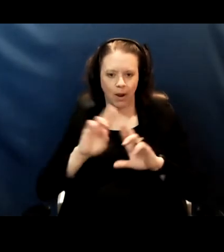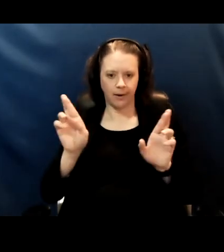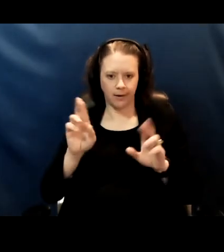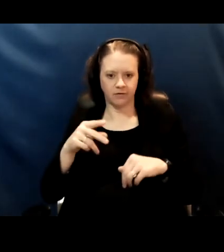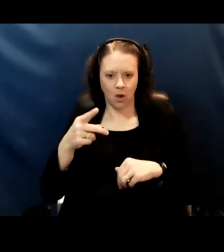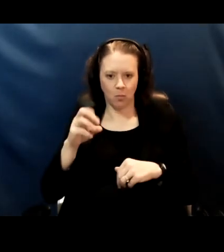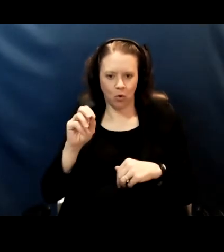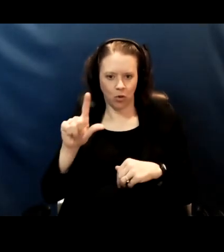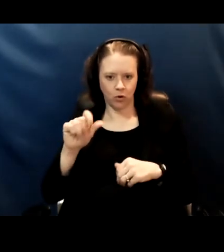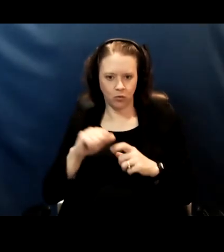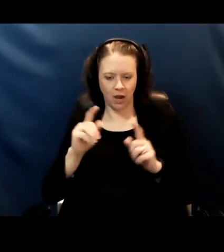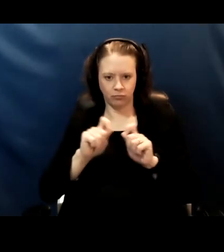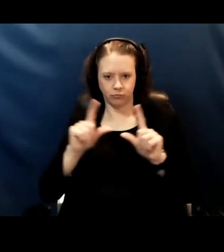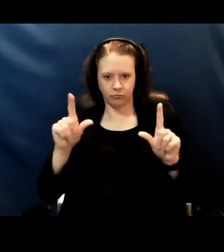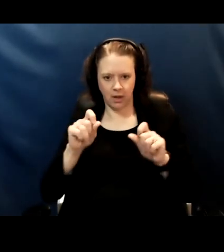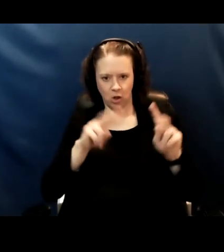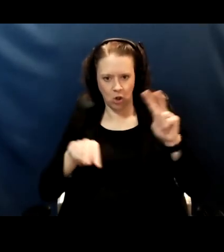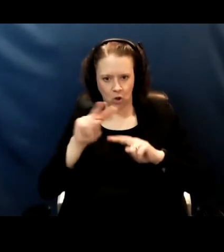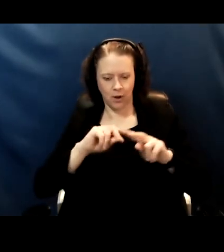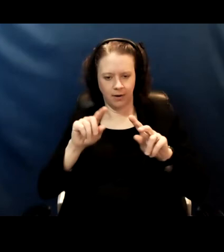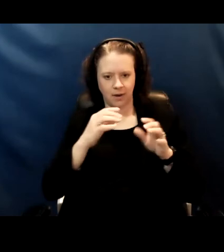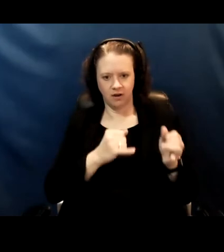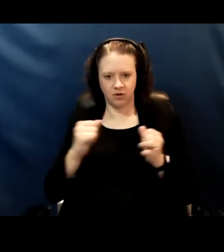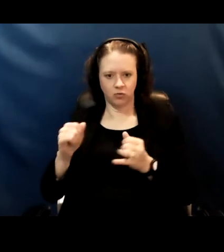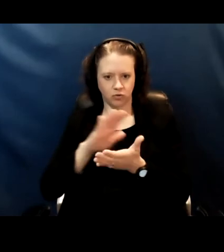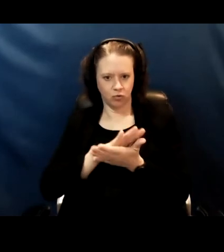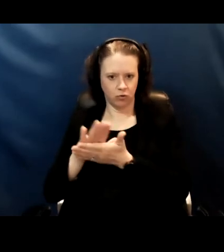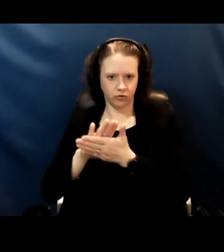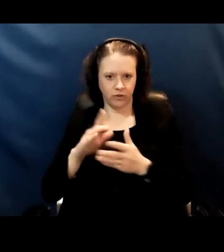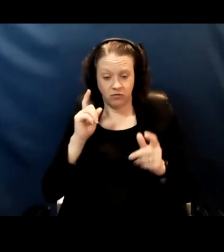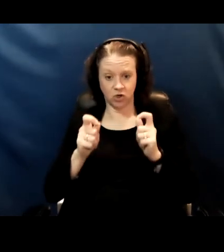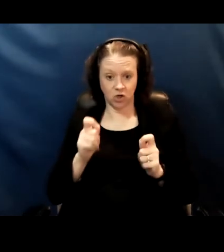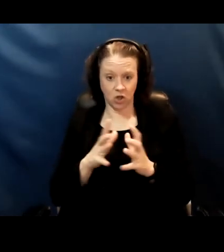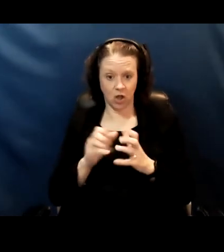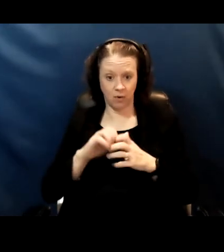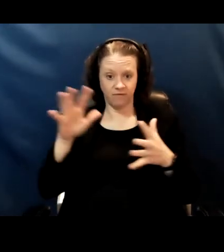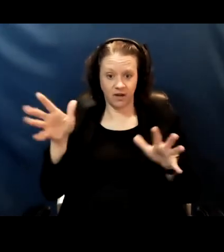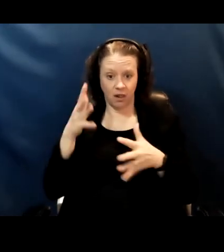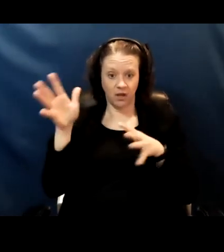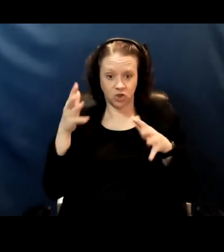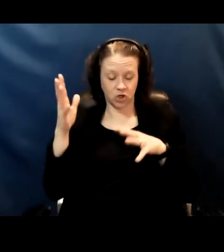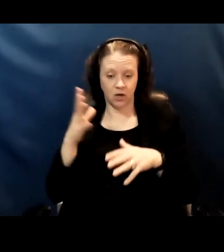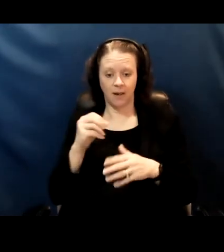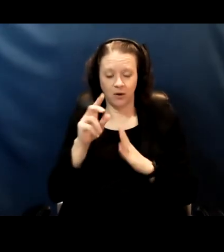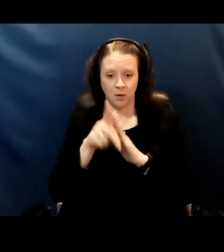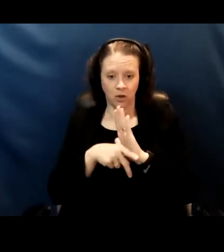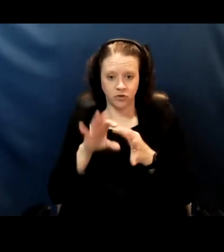They have made a lot of changes around ventilation. There are policies around masking.